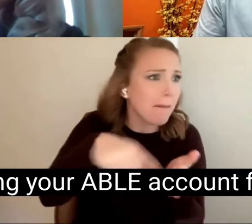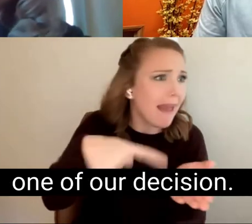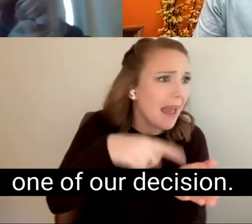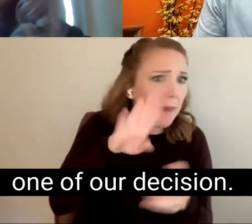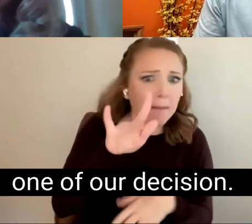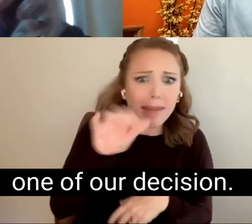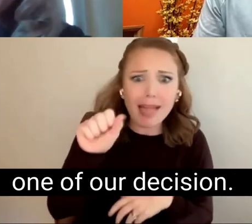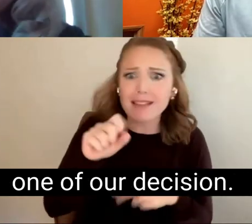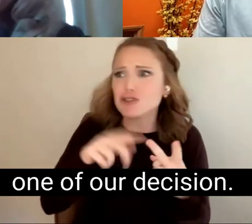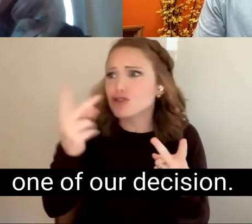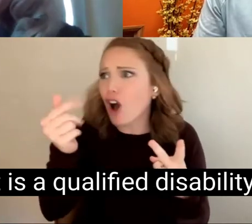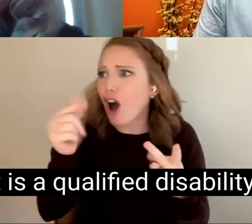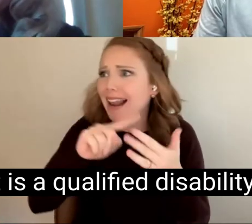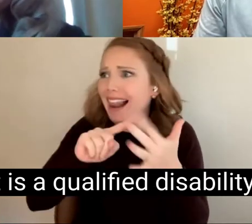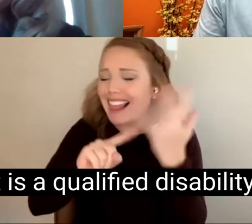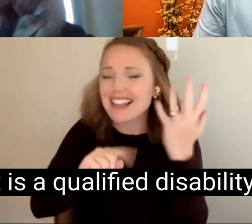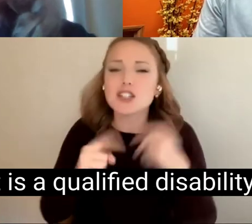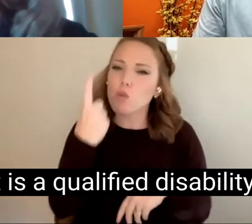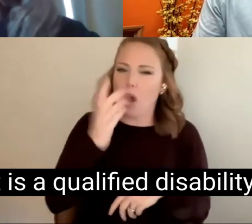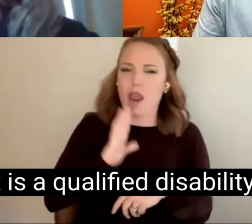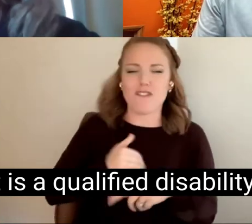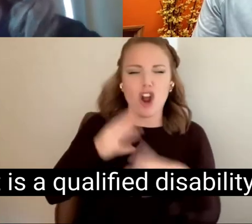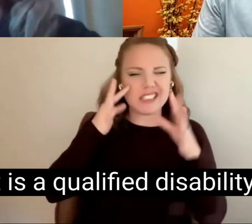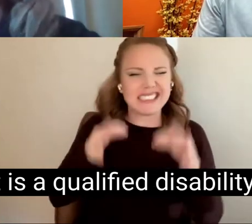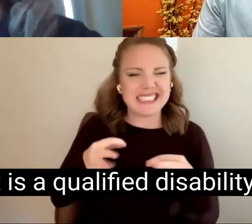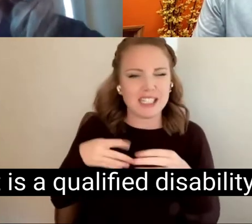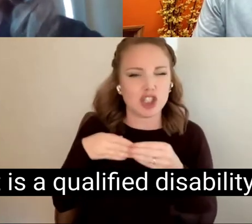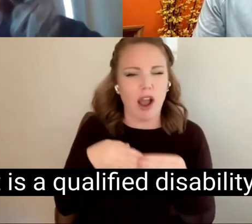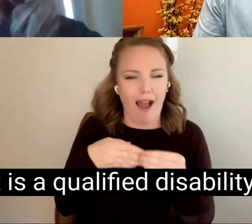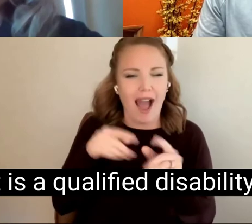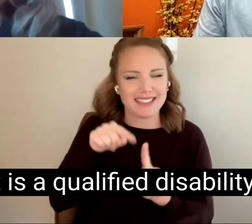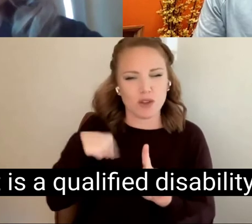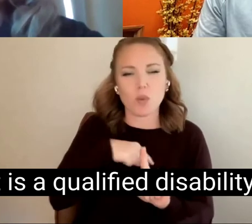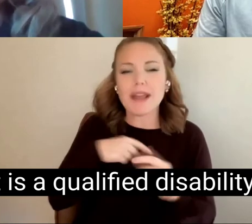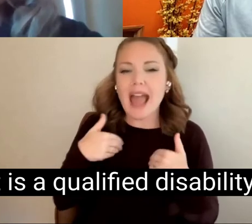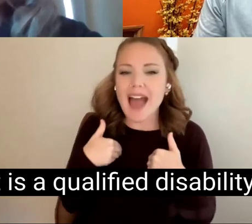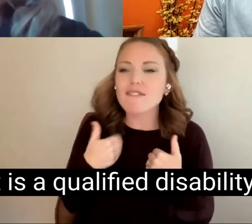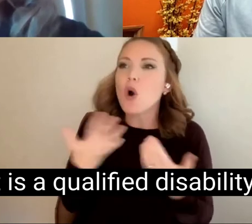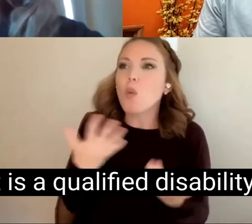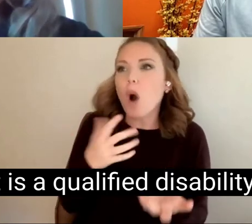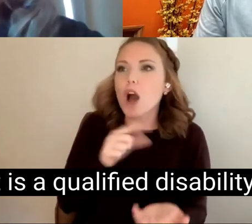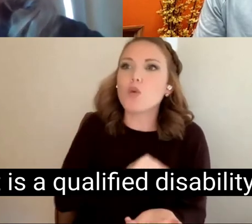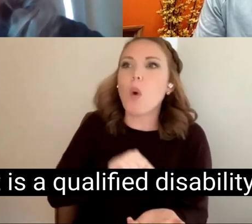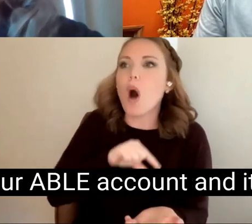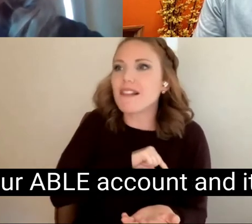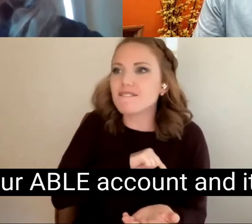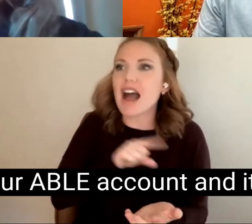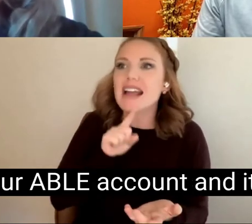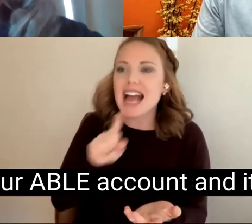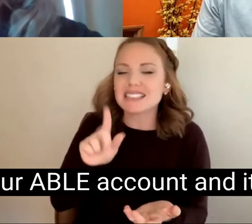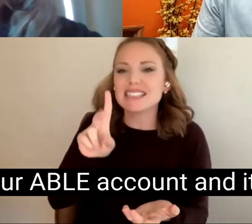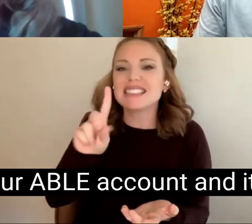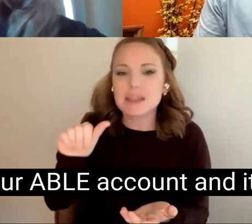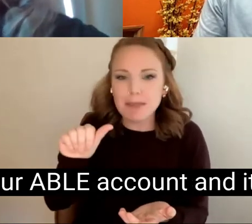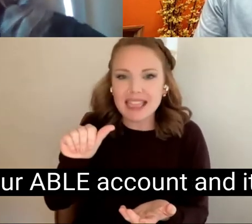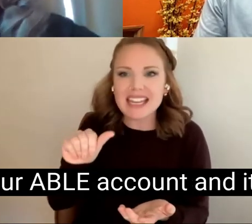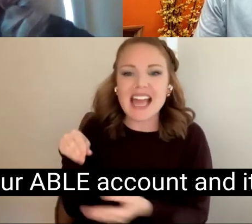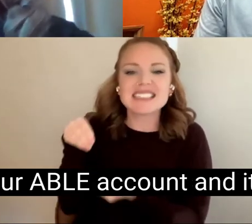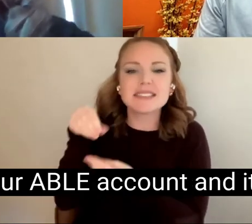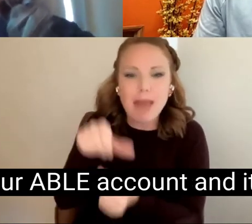one of our decision. Just what is a qualified disability expense out of your ABLE account and it doesn't